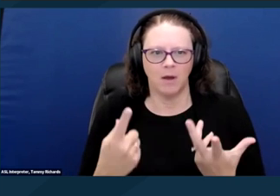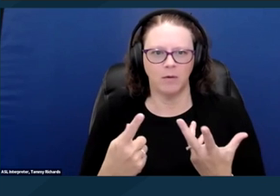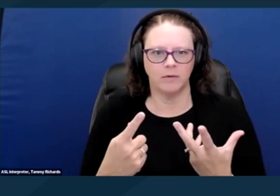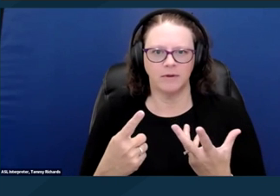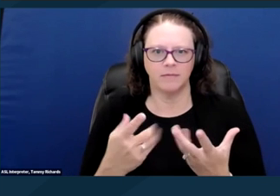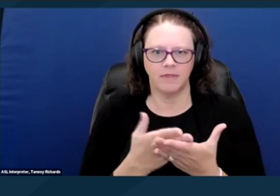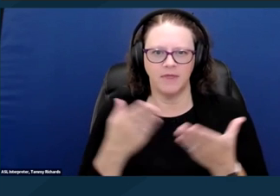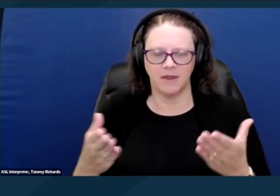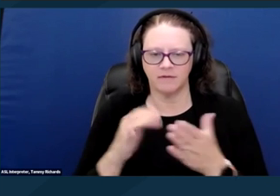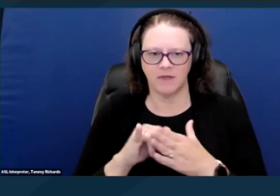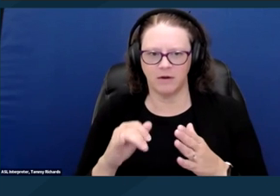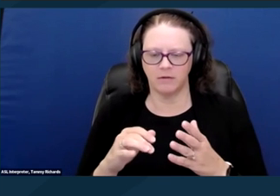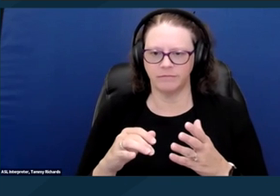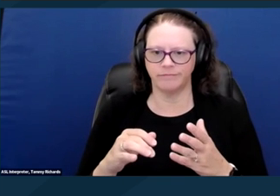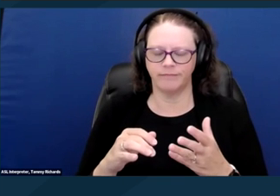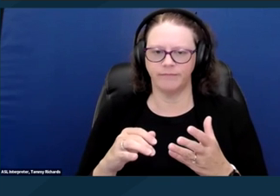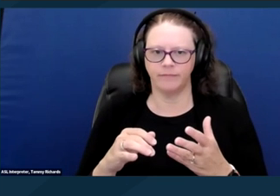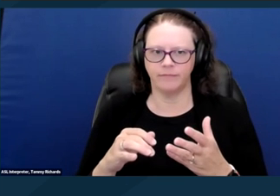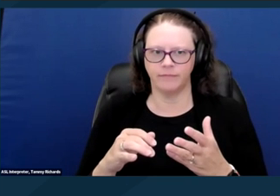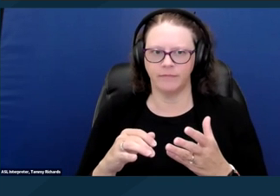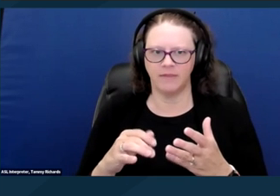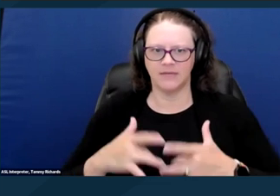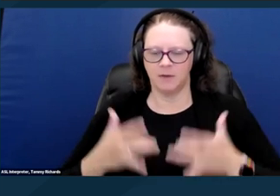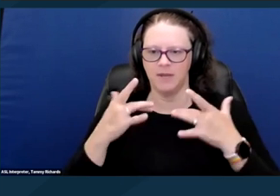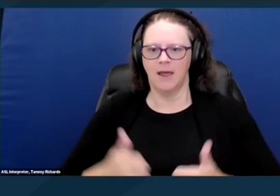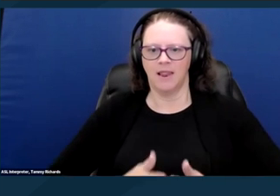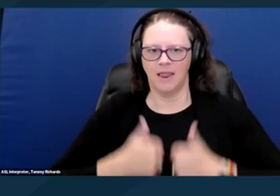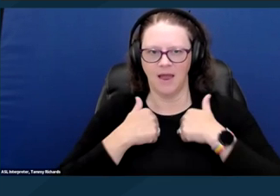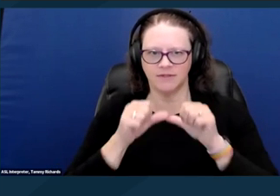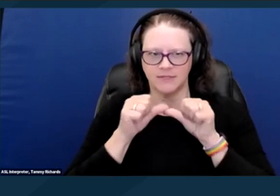and that include criminal penalties like fines or jail time.